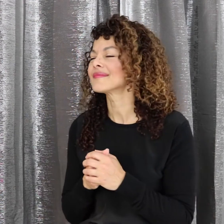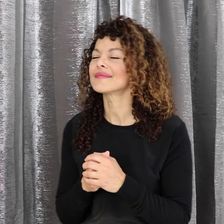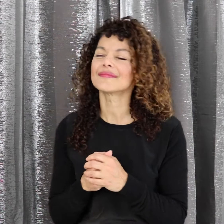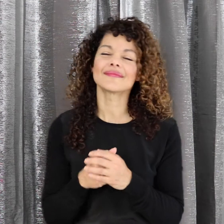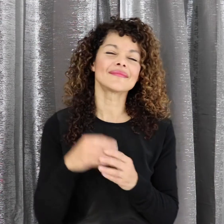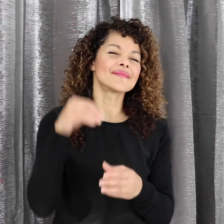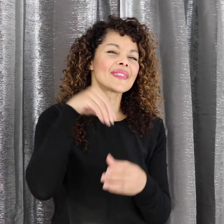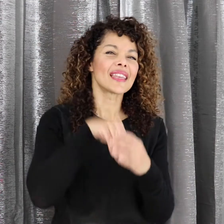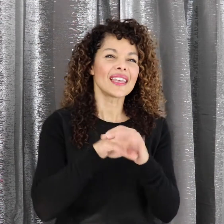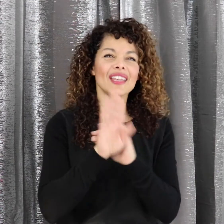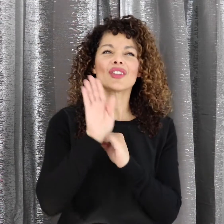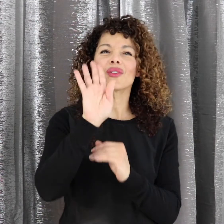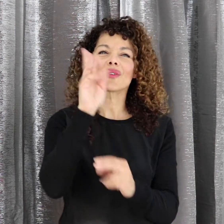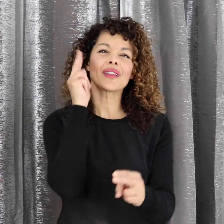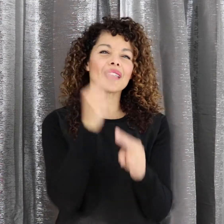In Your Name Lord